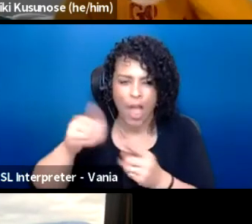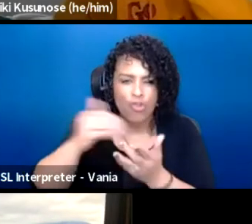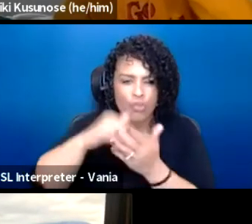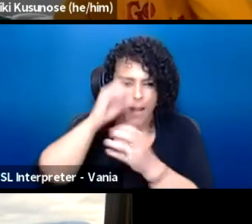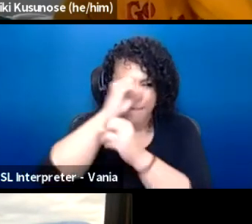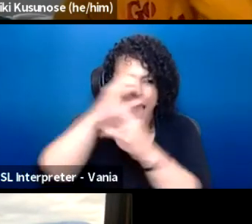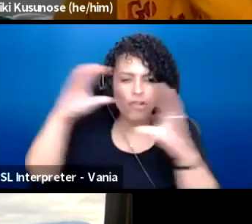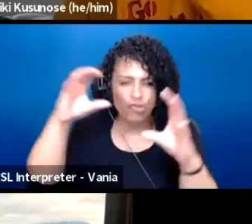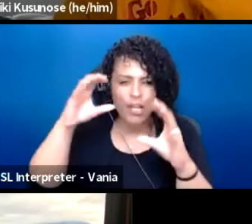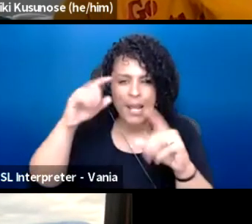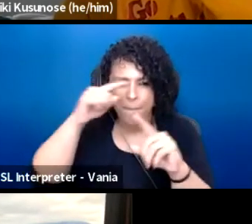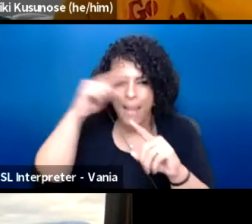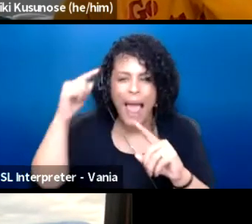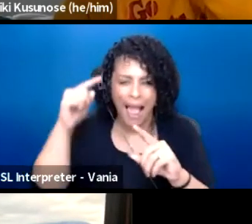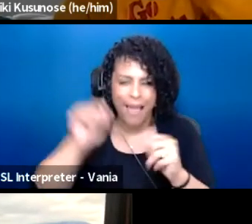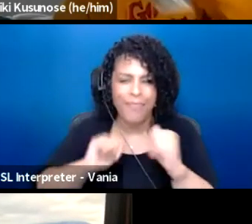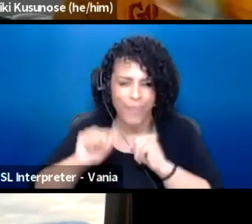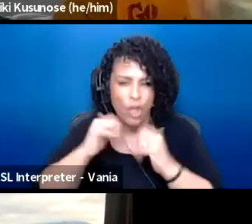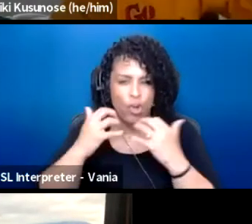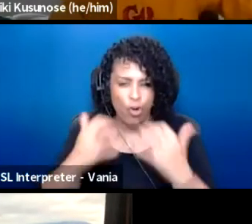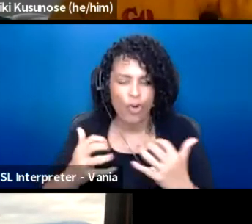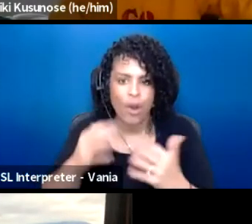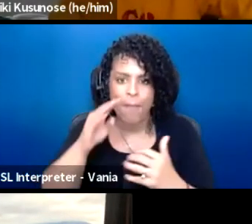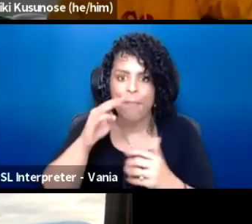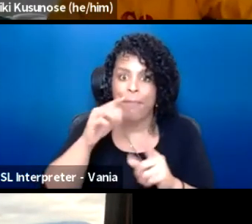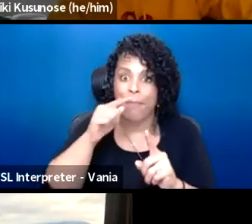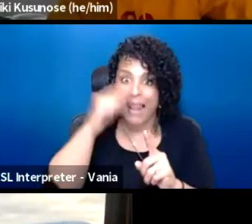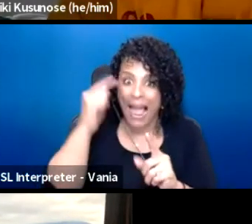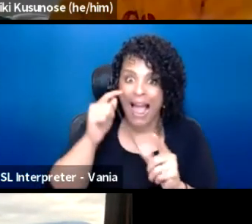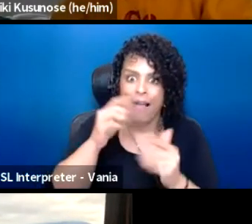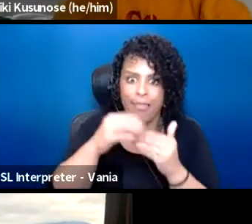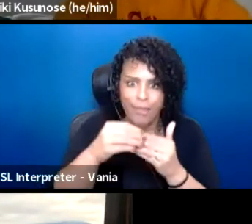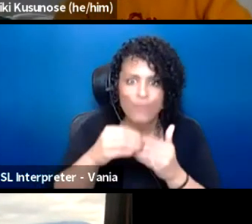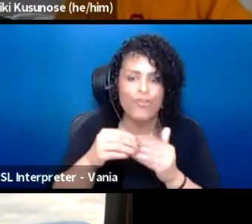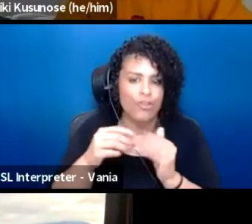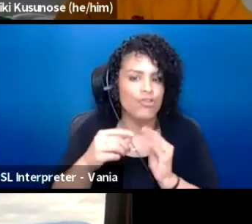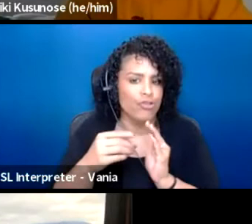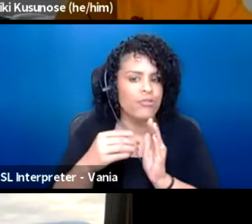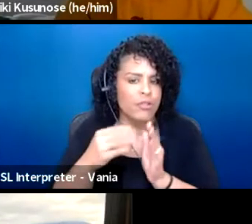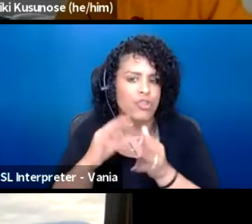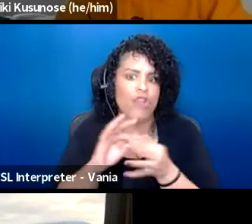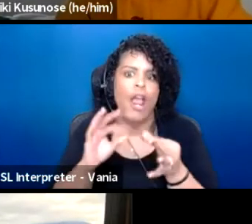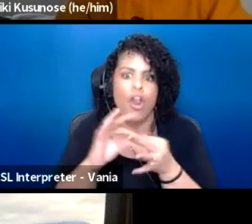where black leaders shared a lot of incredible insight, if you haven't seen that panel.